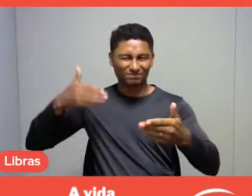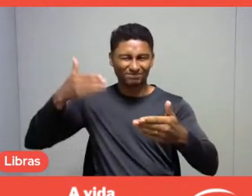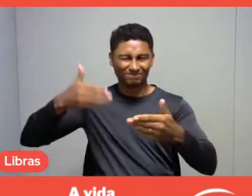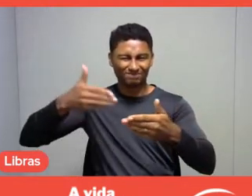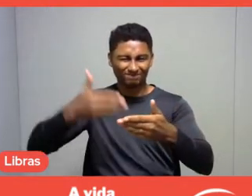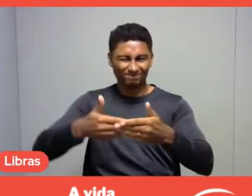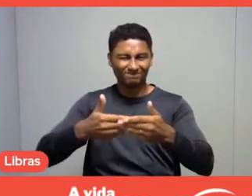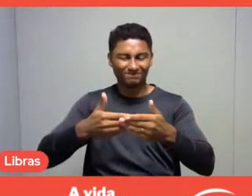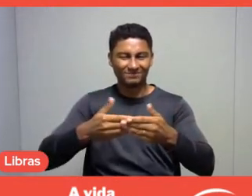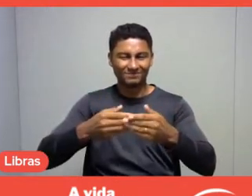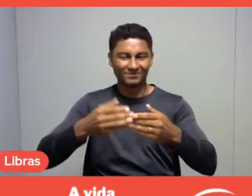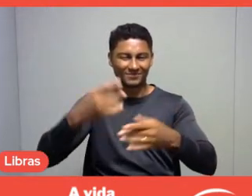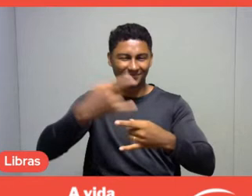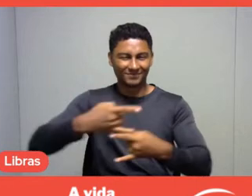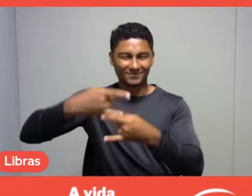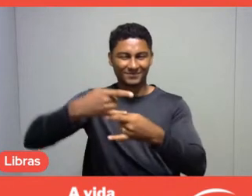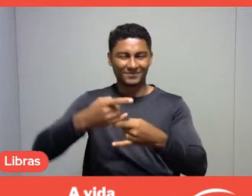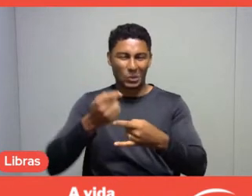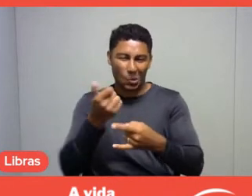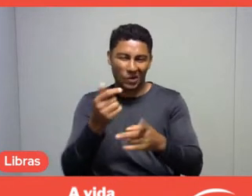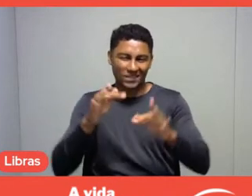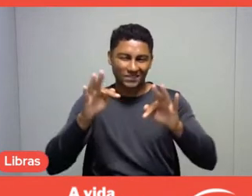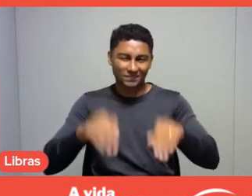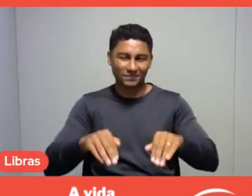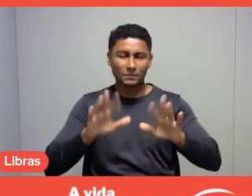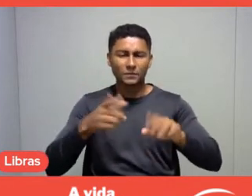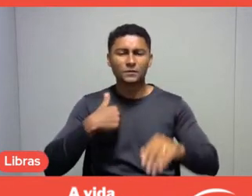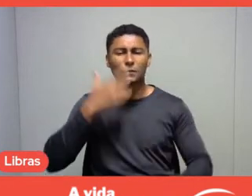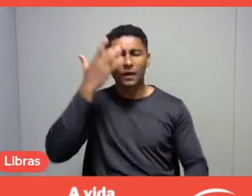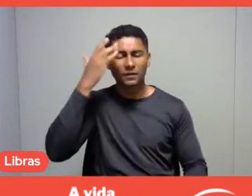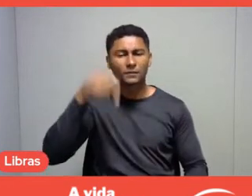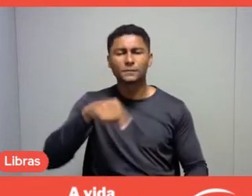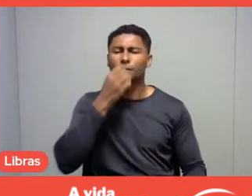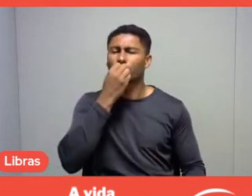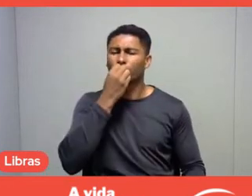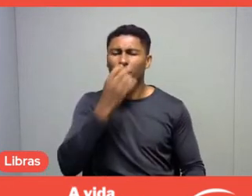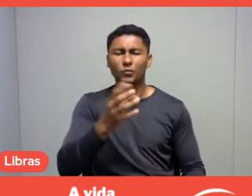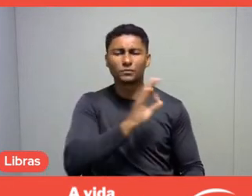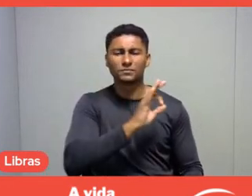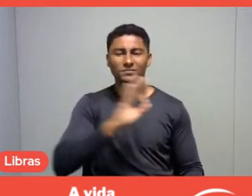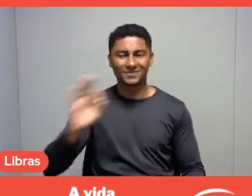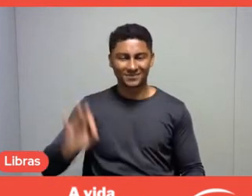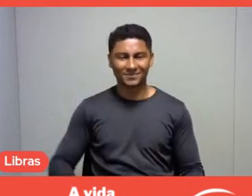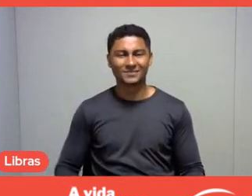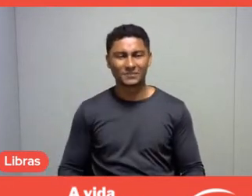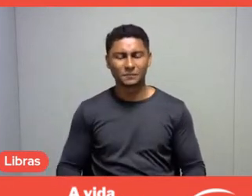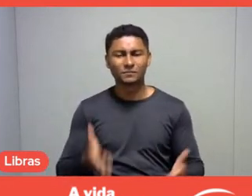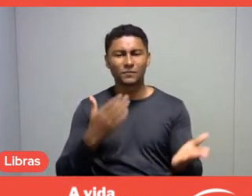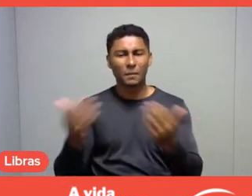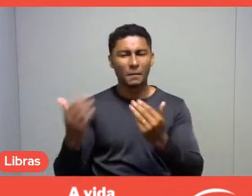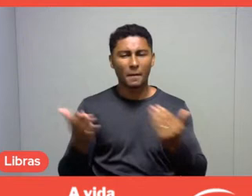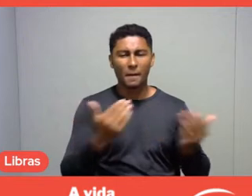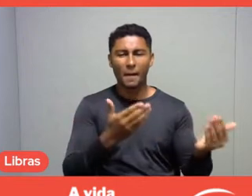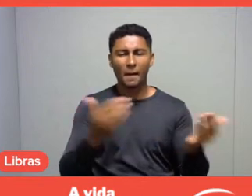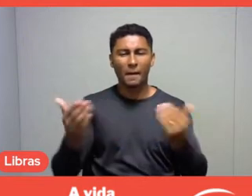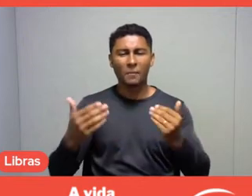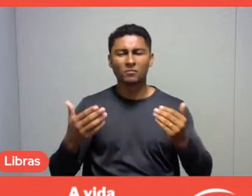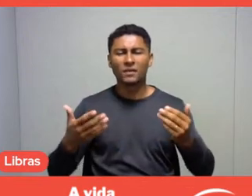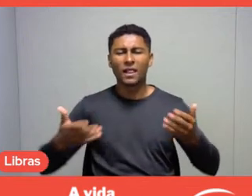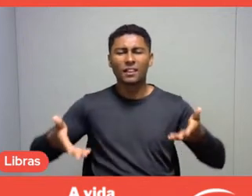but I think it was very fruitful. I think it was a very light chat, a very pleasant one,